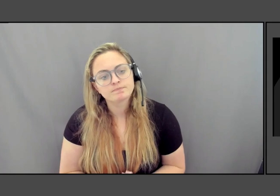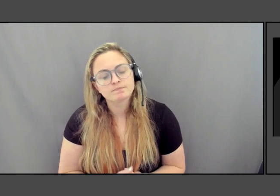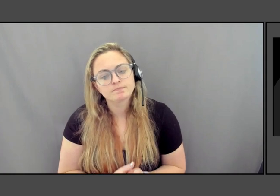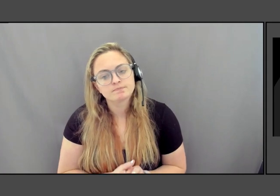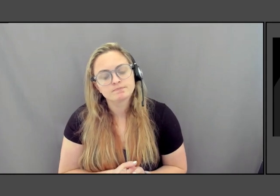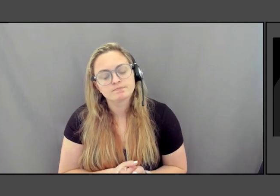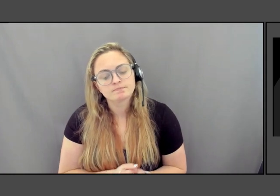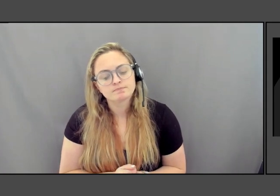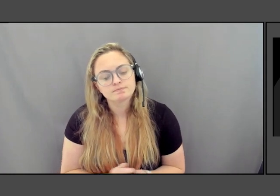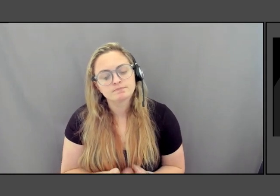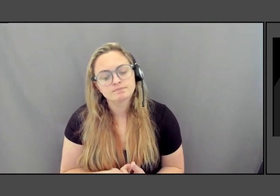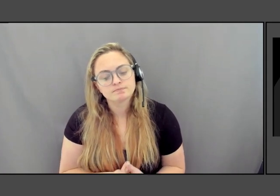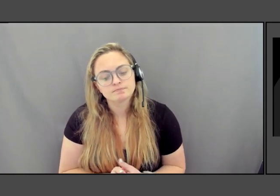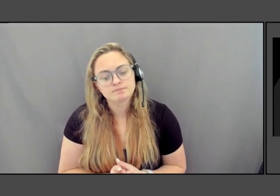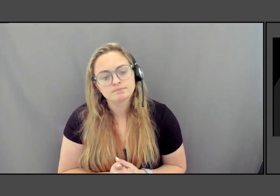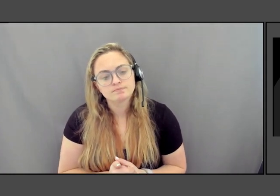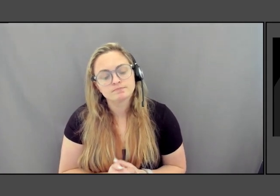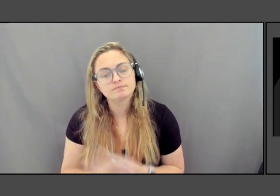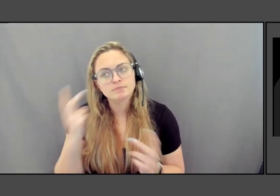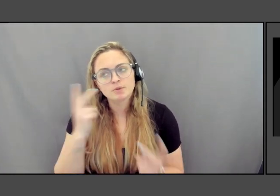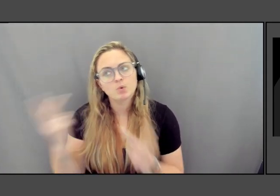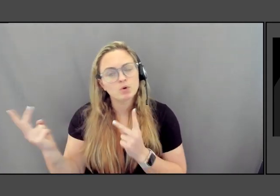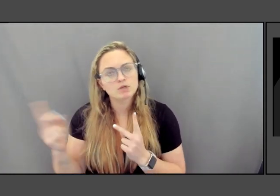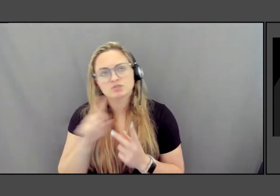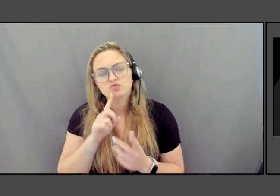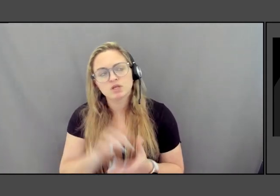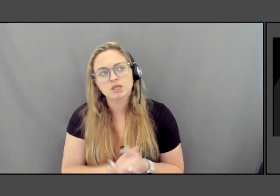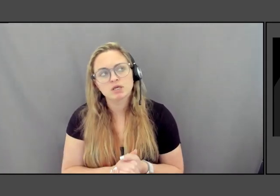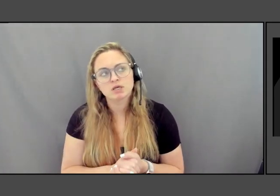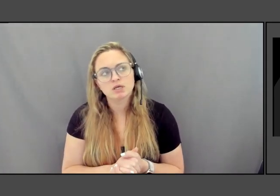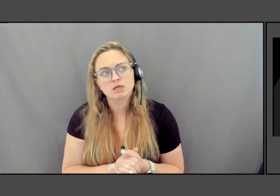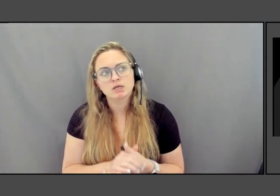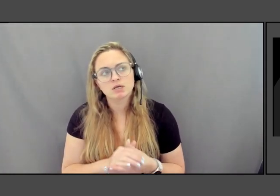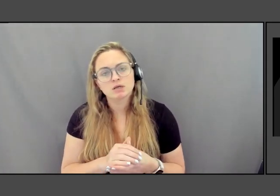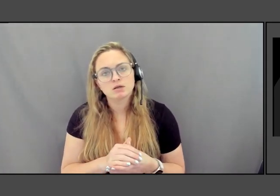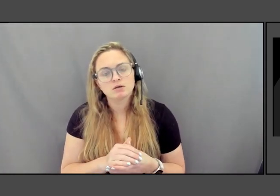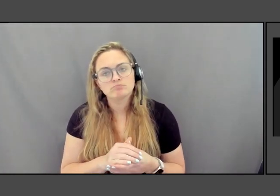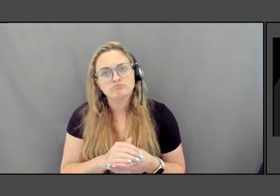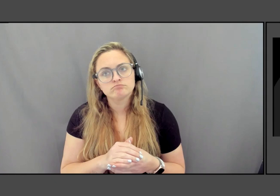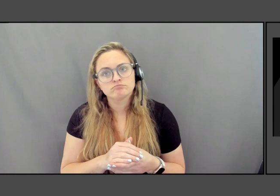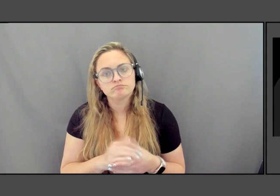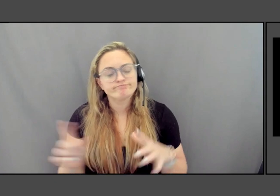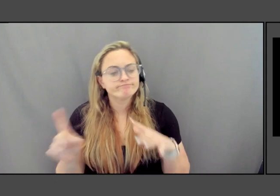have really jumped out of what we think of them. And I love that.